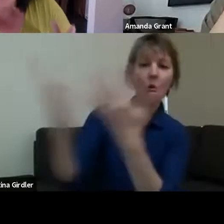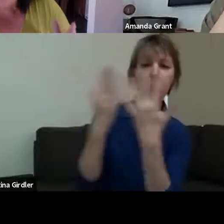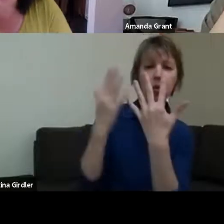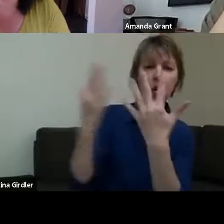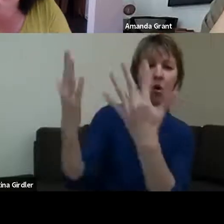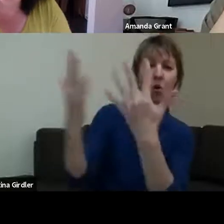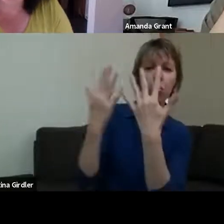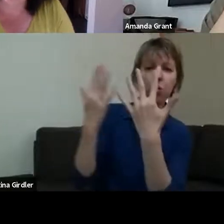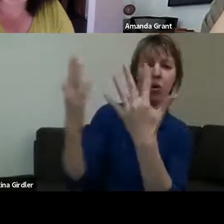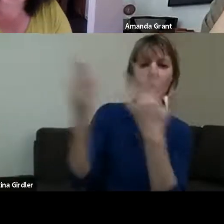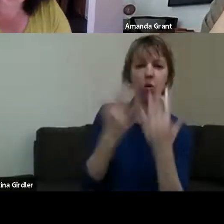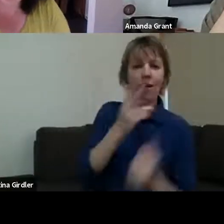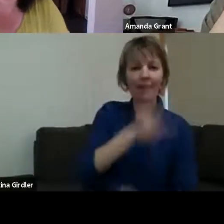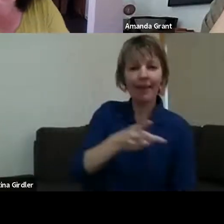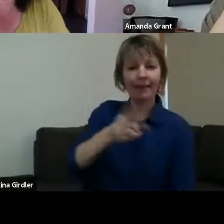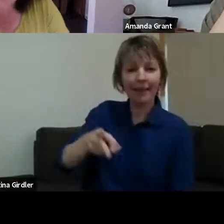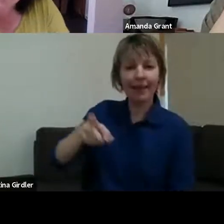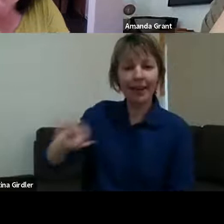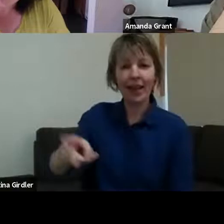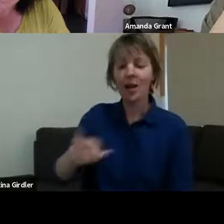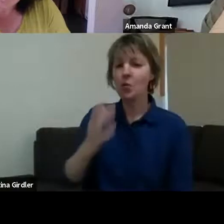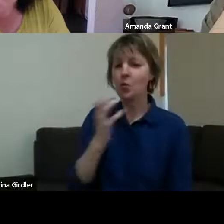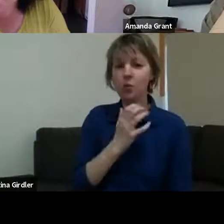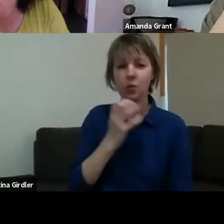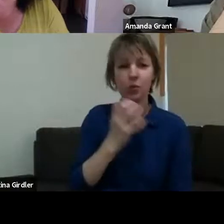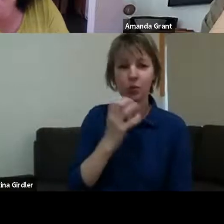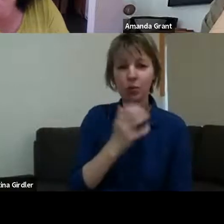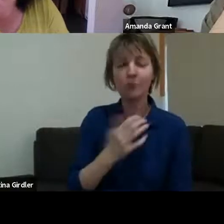and background there. After the fire, it probably would have been